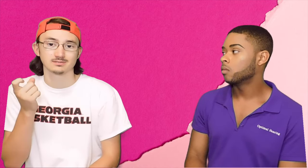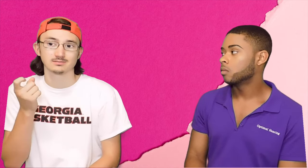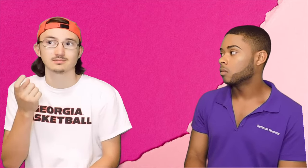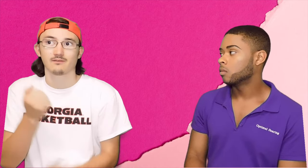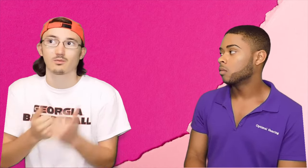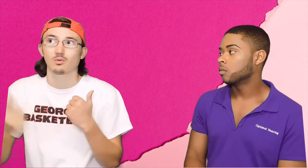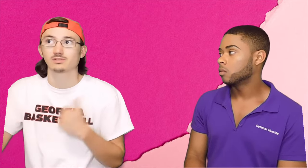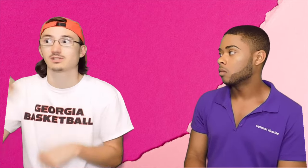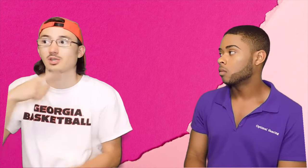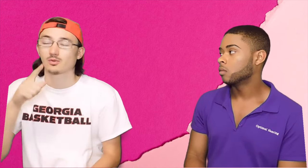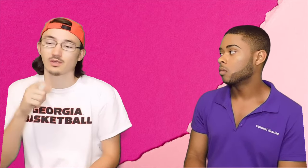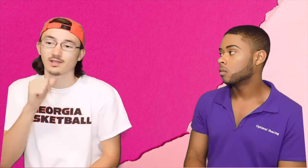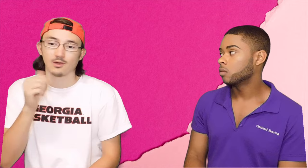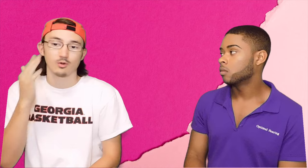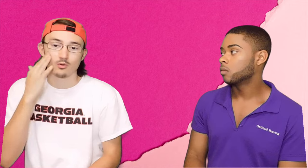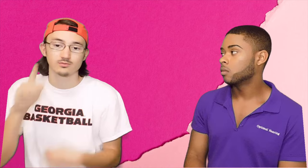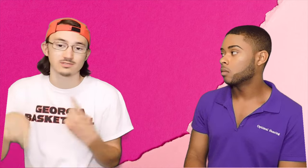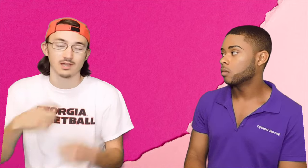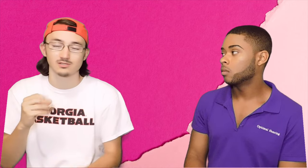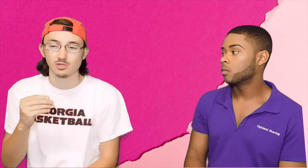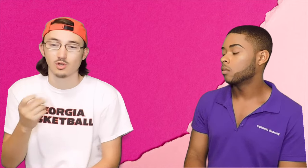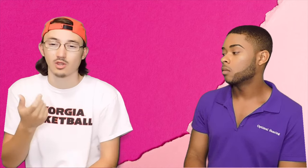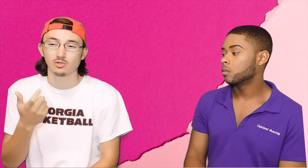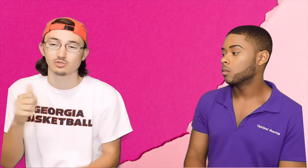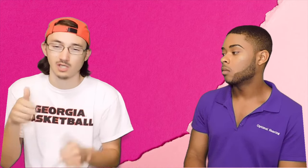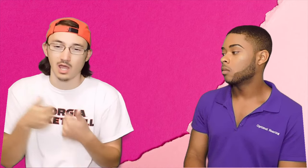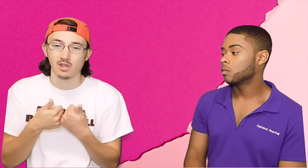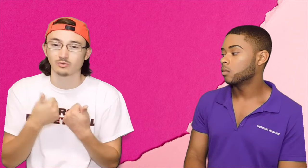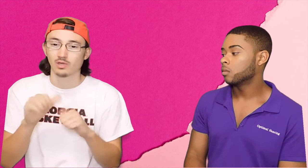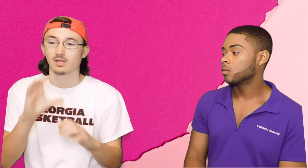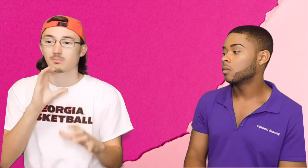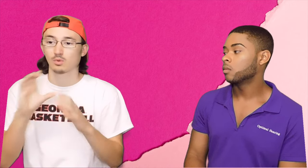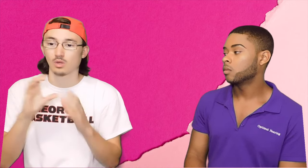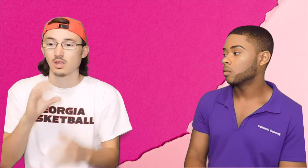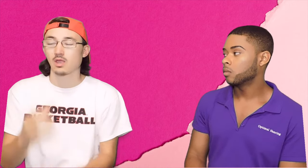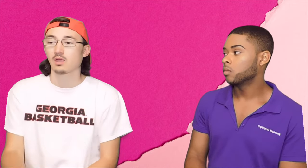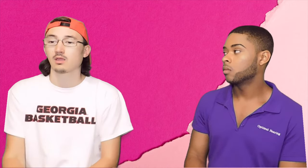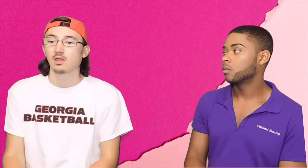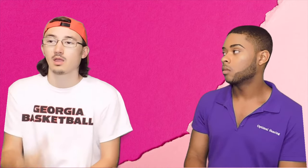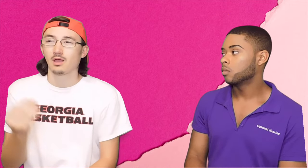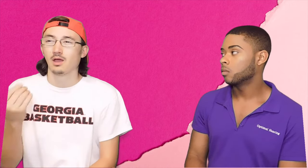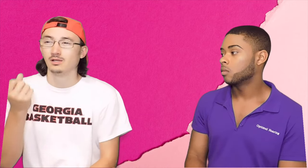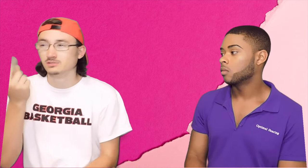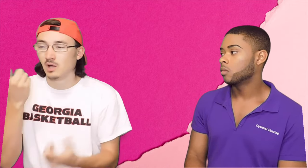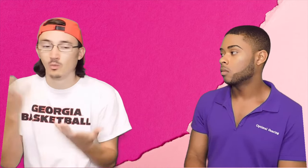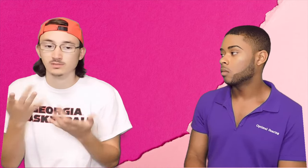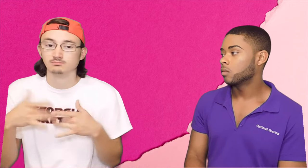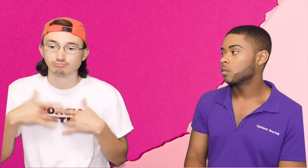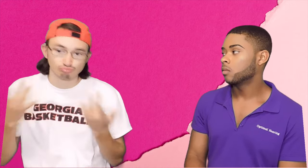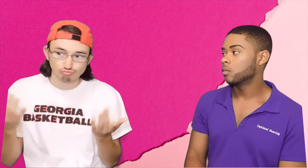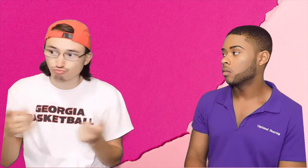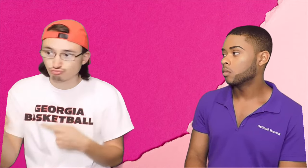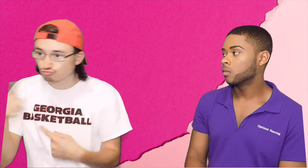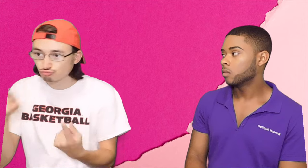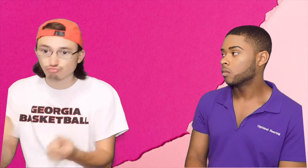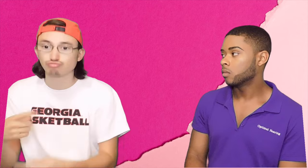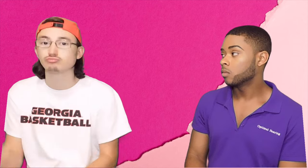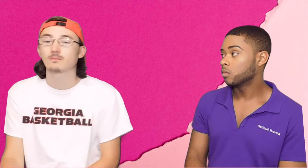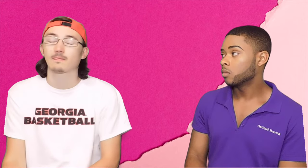different life experiences. Most of the people are hearing not all of them know sign so it's a little bit challenging trying to communicate. And understand what's going on,